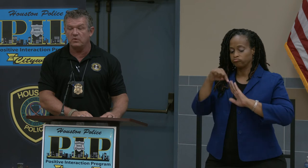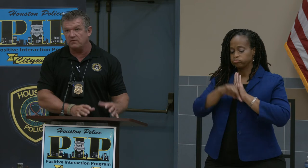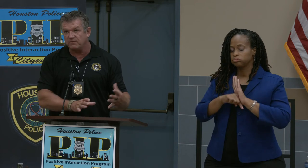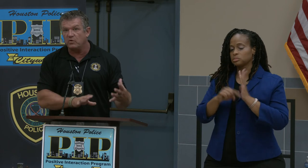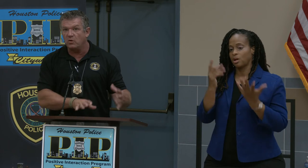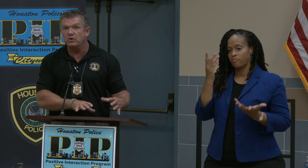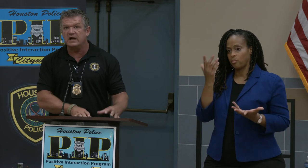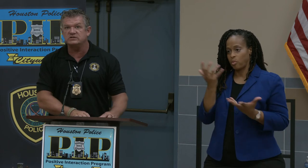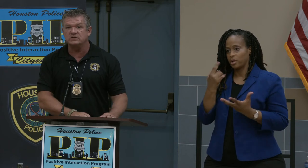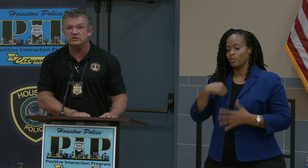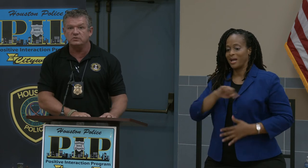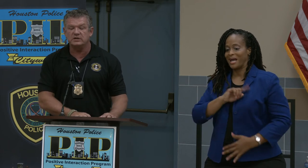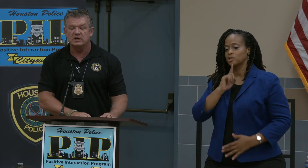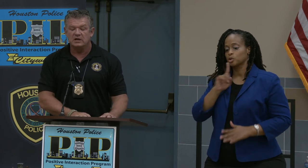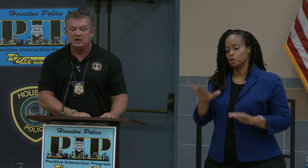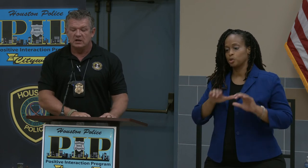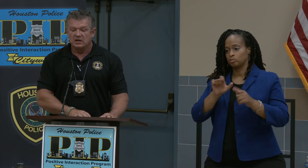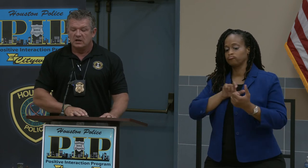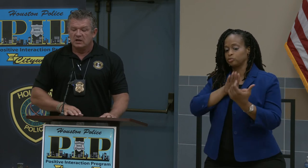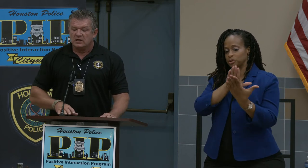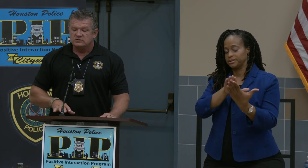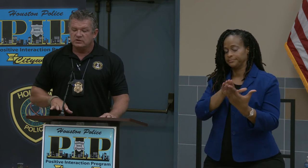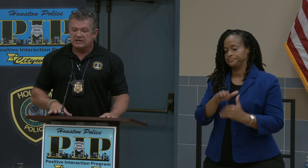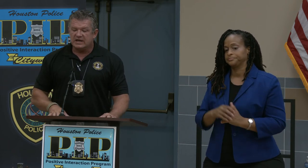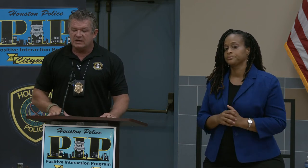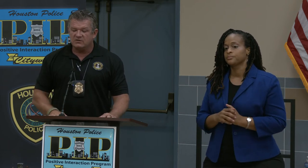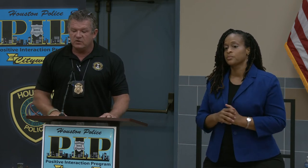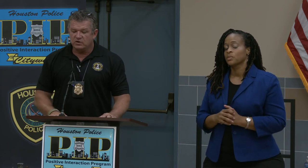of what we're actually doing. So the catalytic converters,